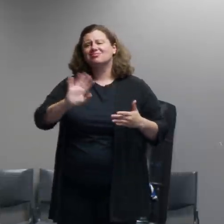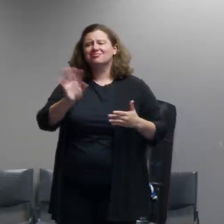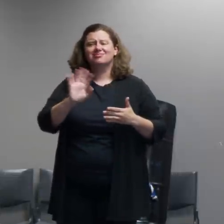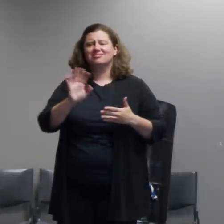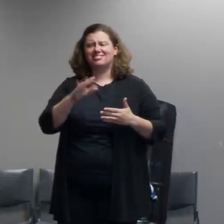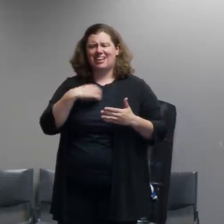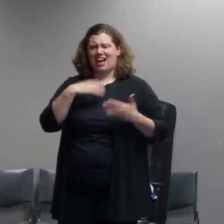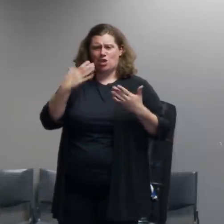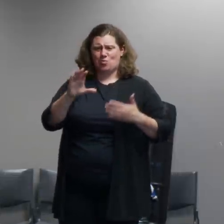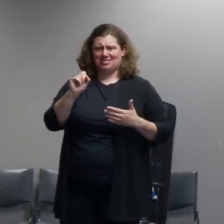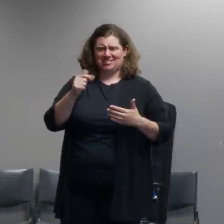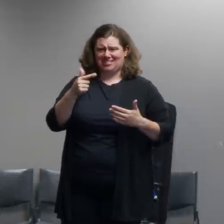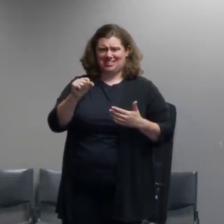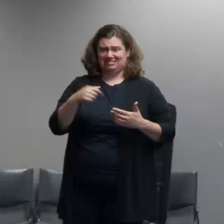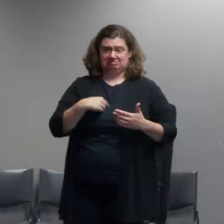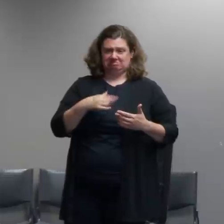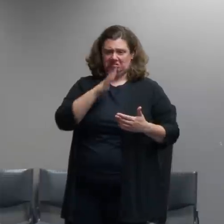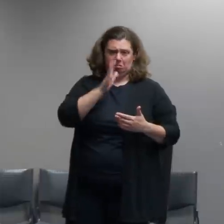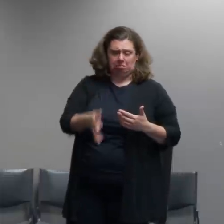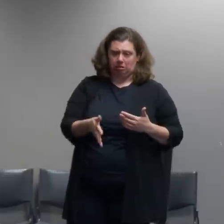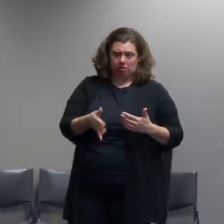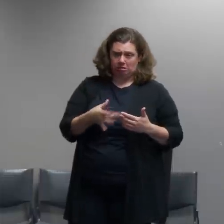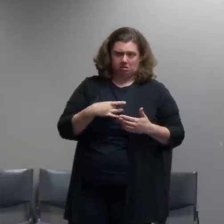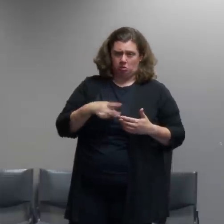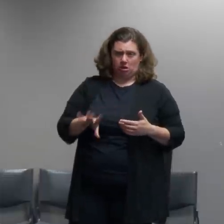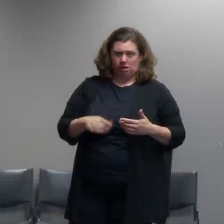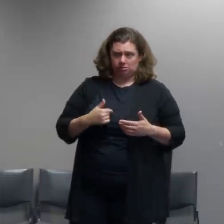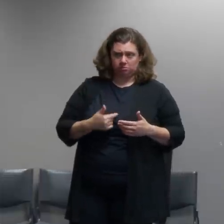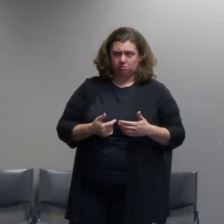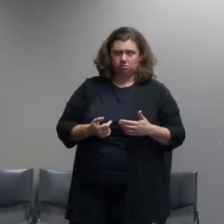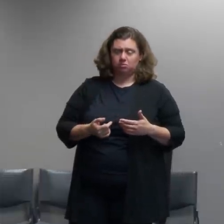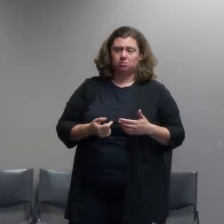like uh just you know myself as a